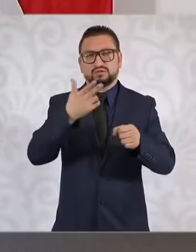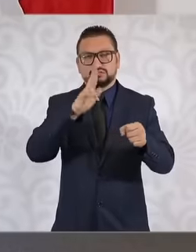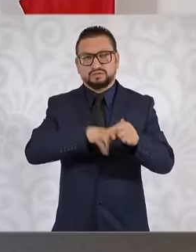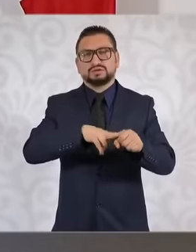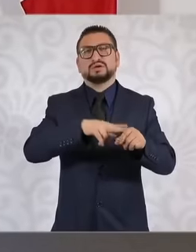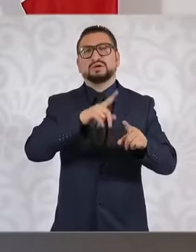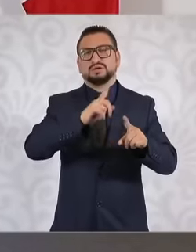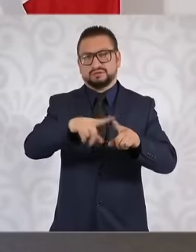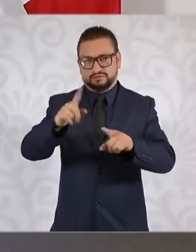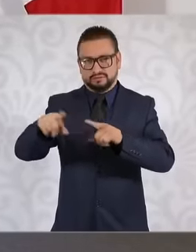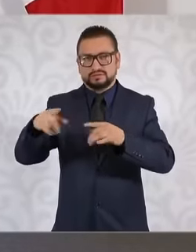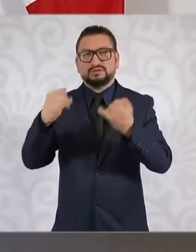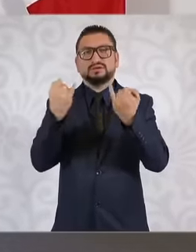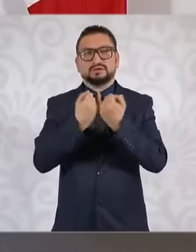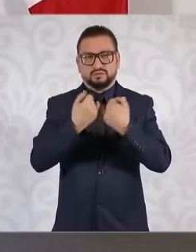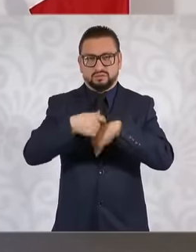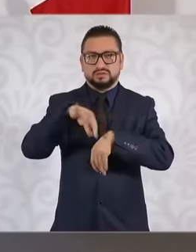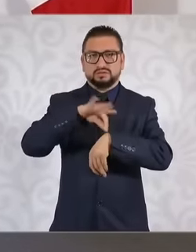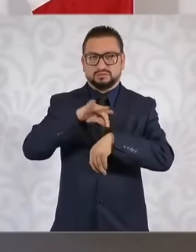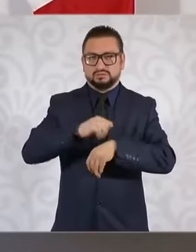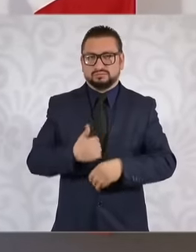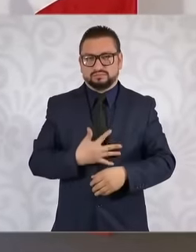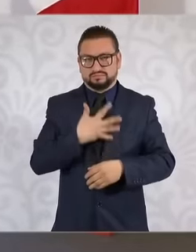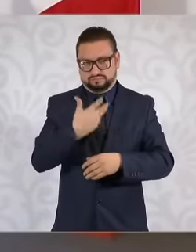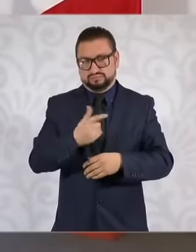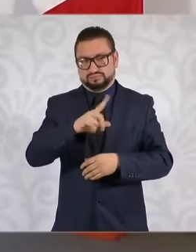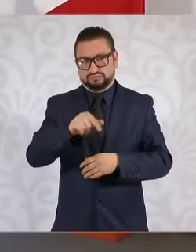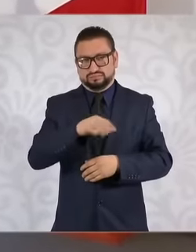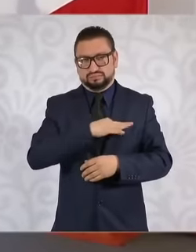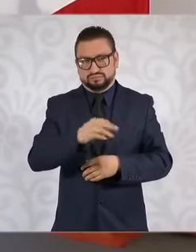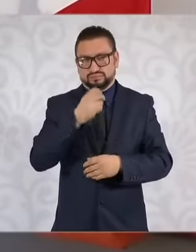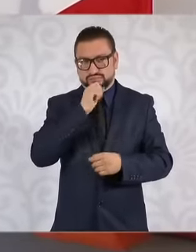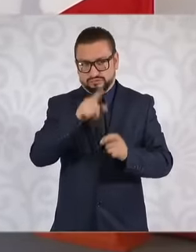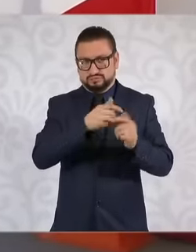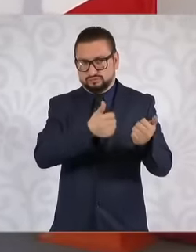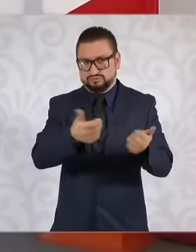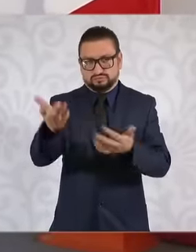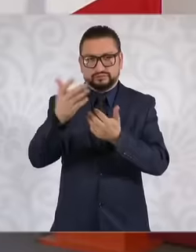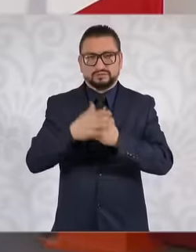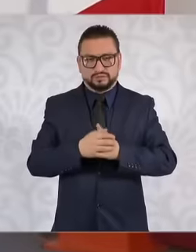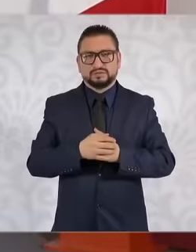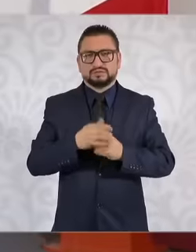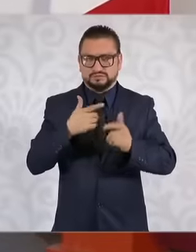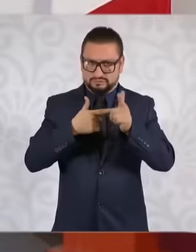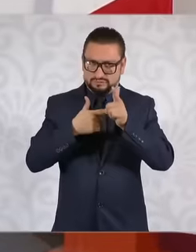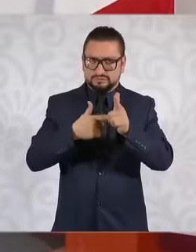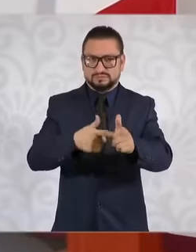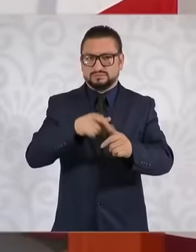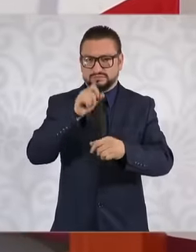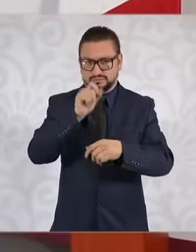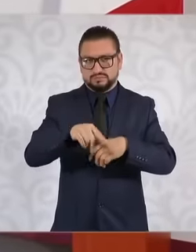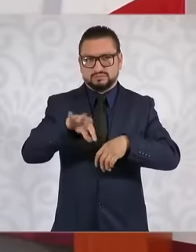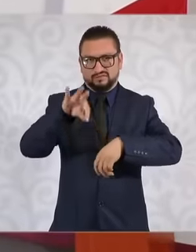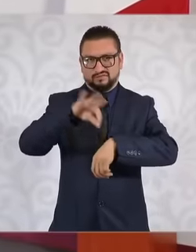then to the wellness pharmacies and yes, the Huehuetoca megafarma will continue to be occupied